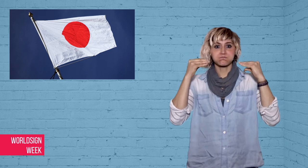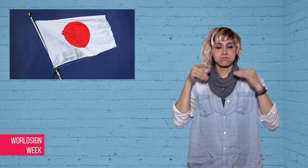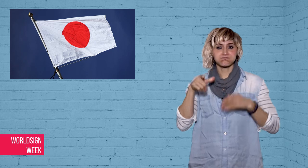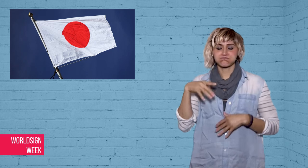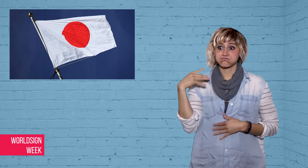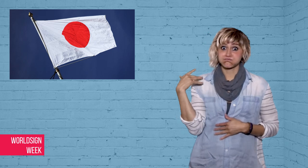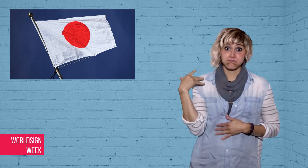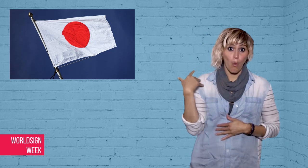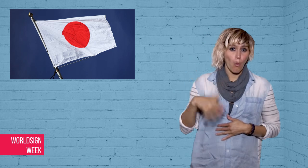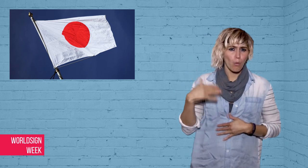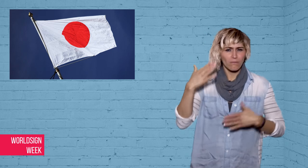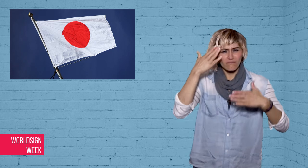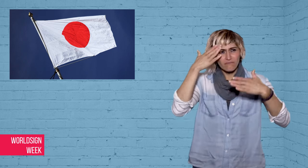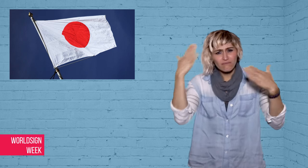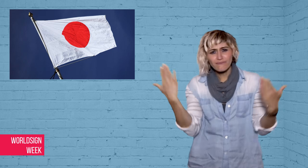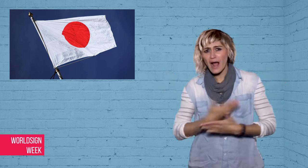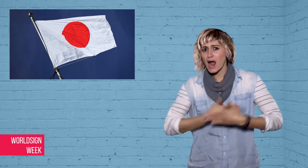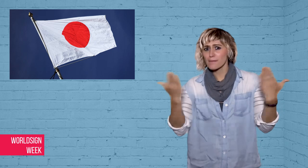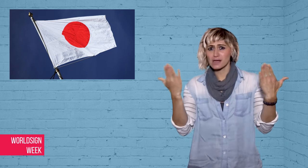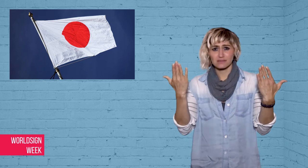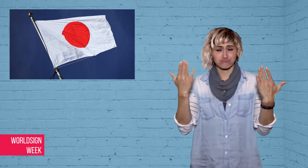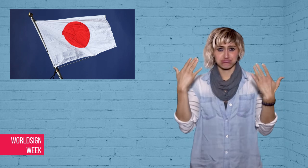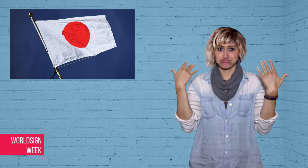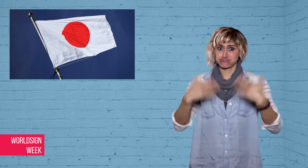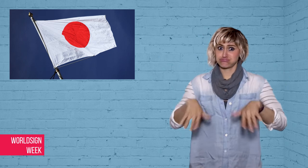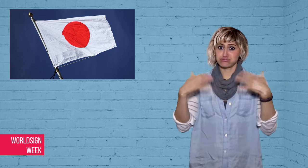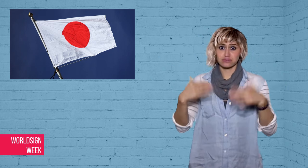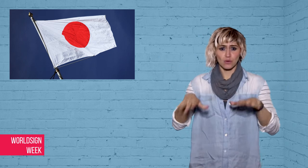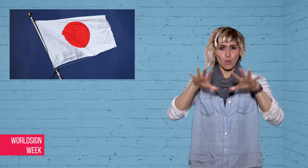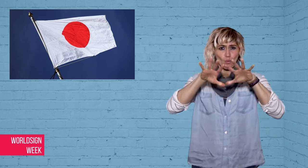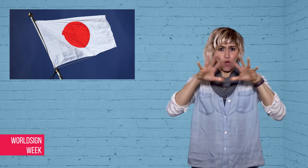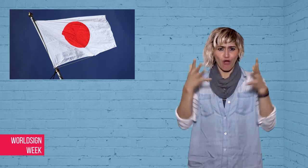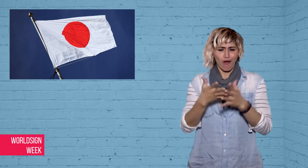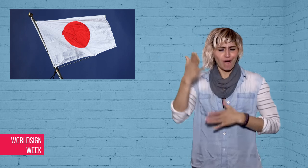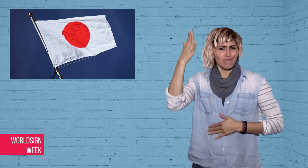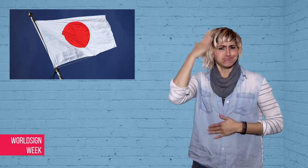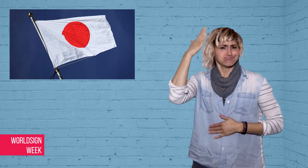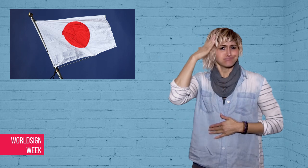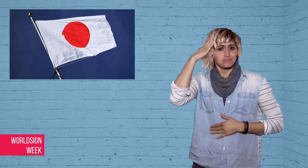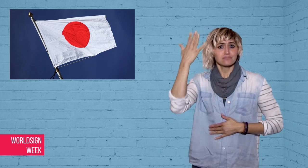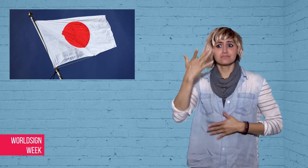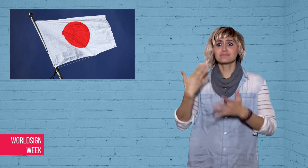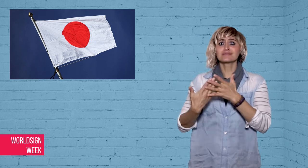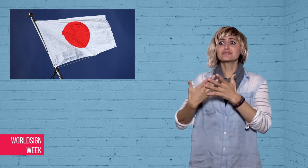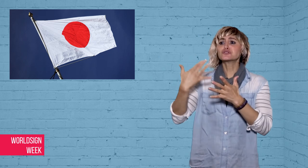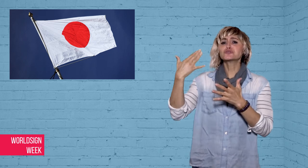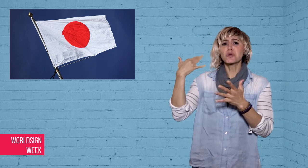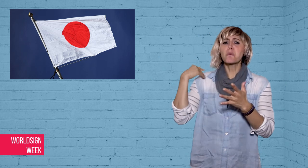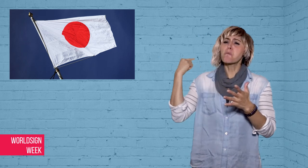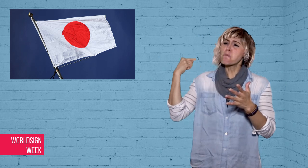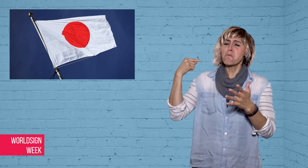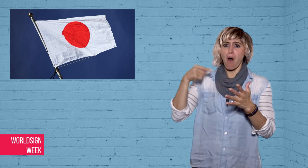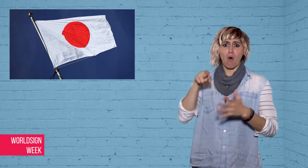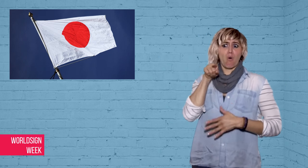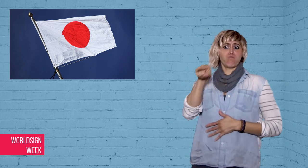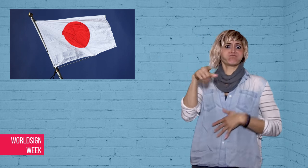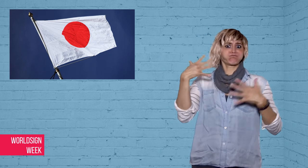Bros games on the Wii U or Wii.